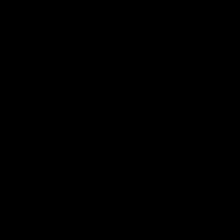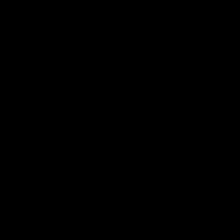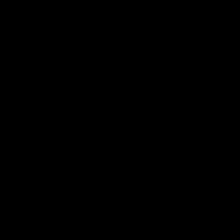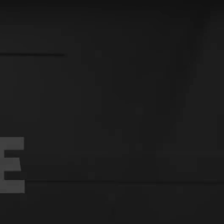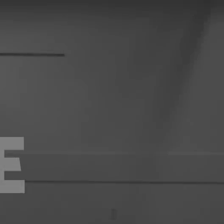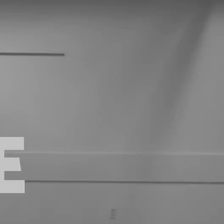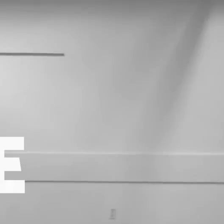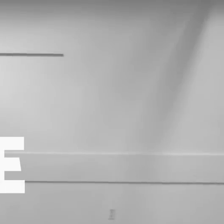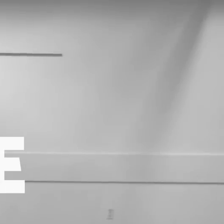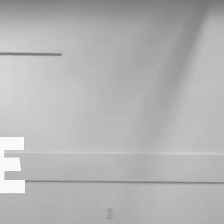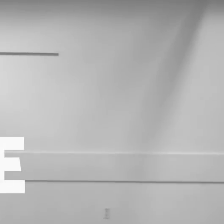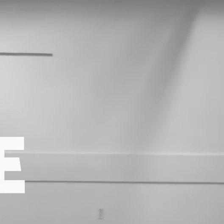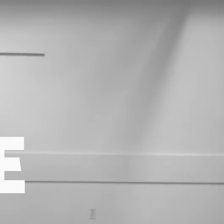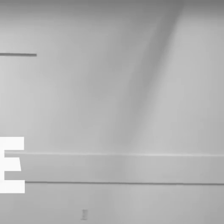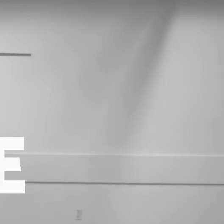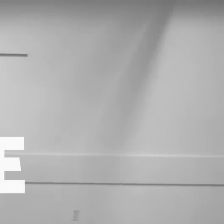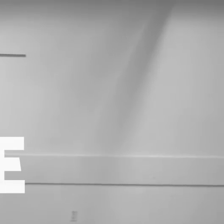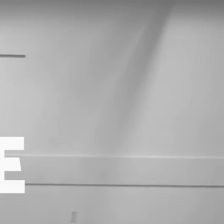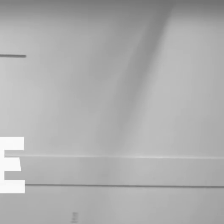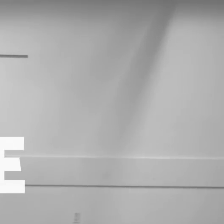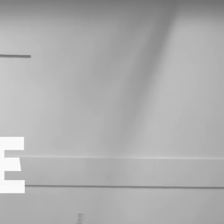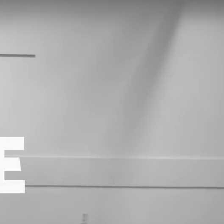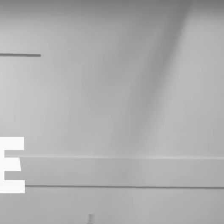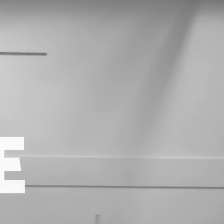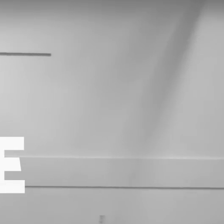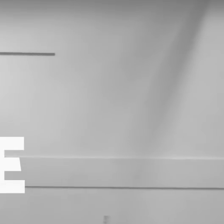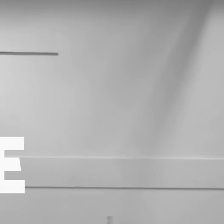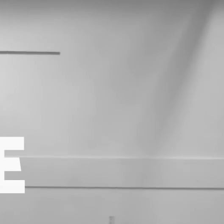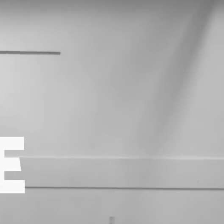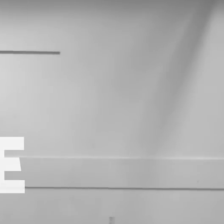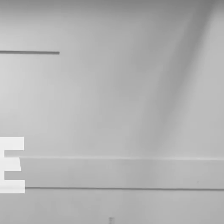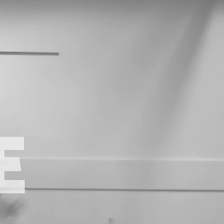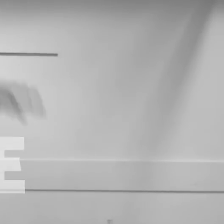cheerful music